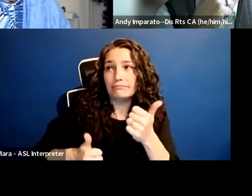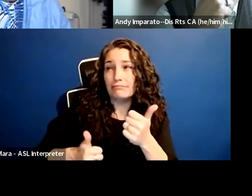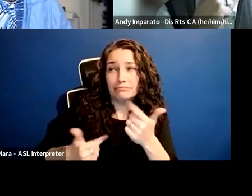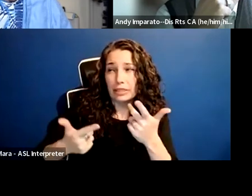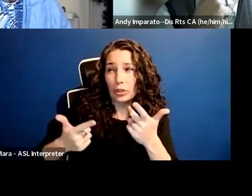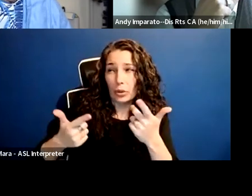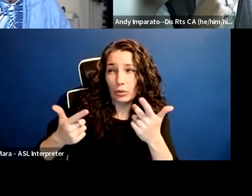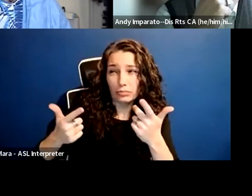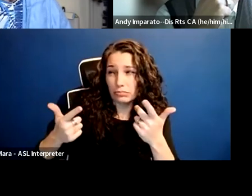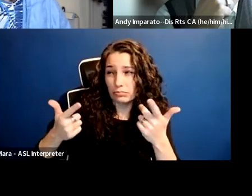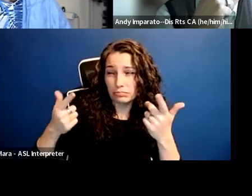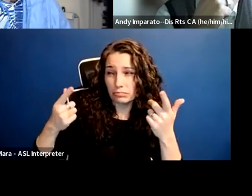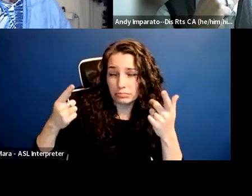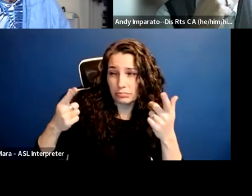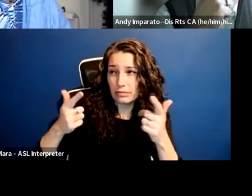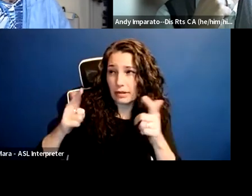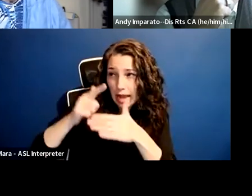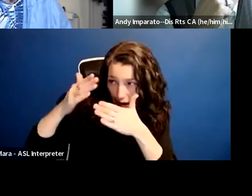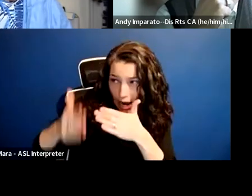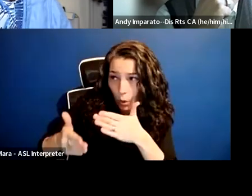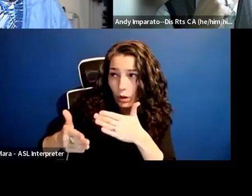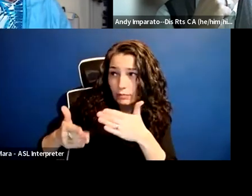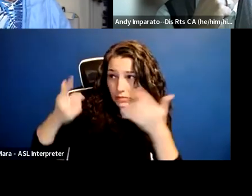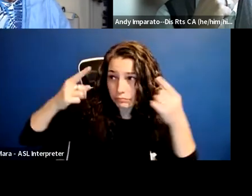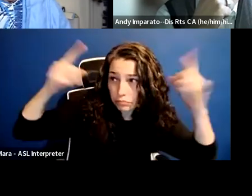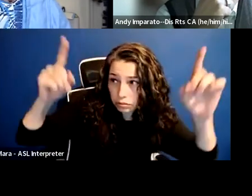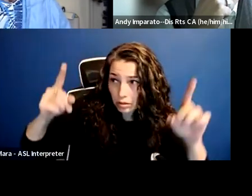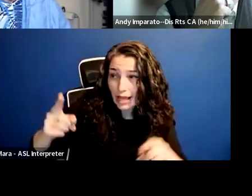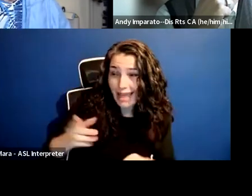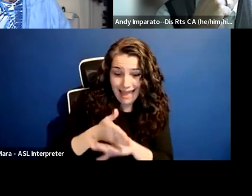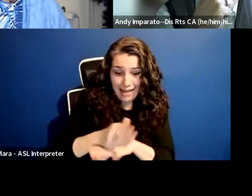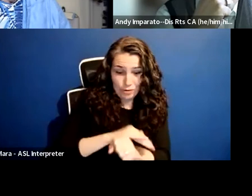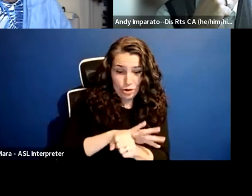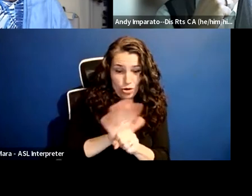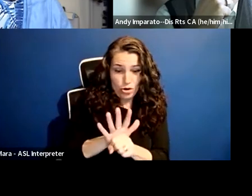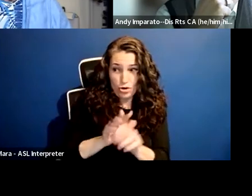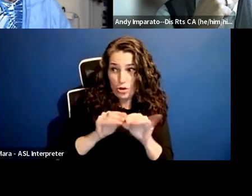and how many organizations in this state came together